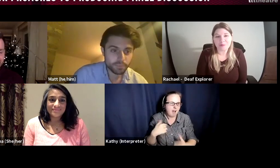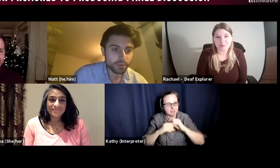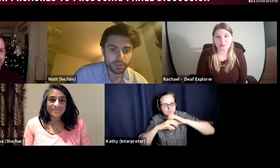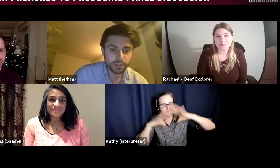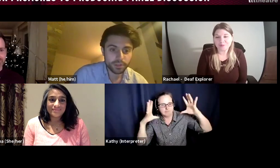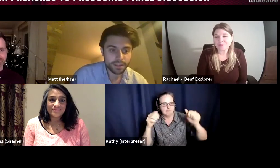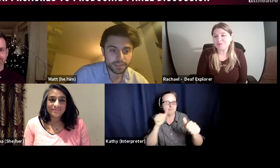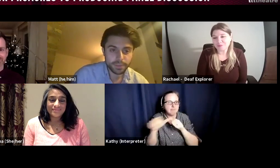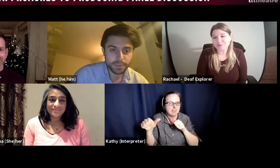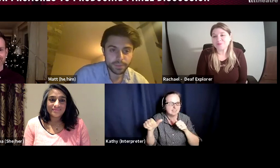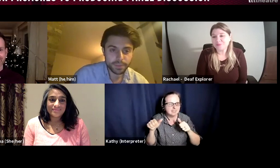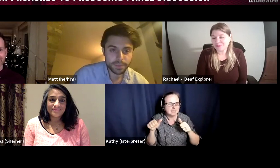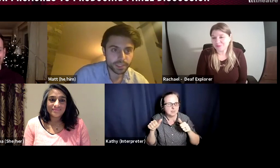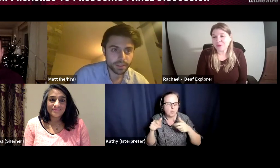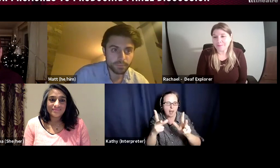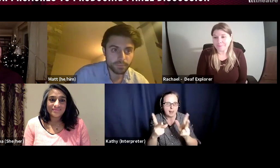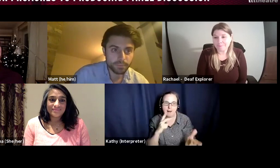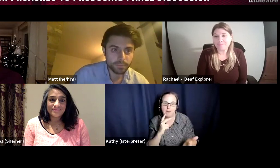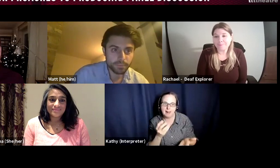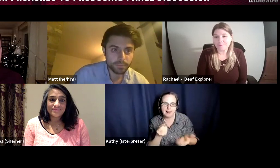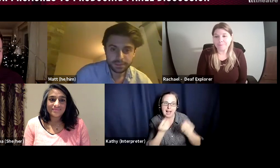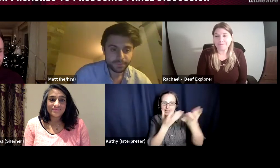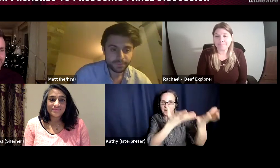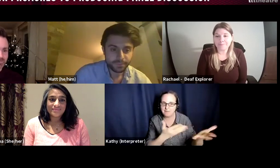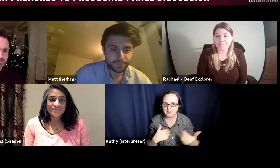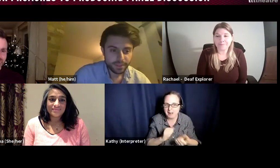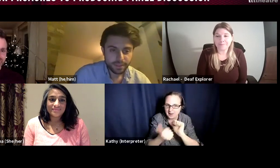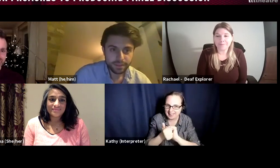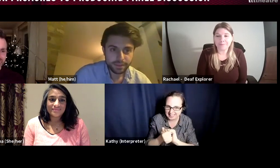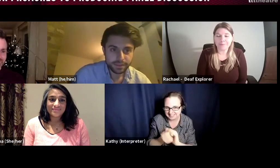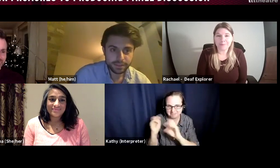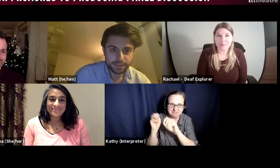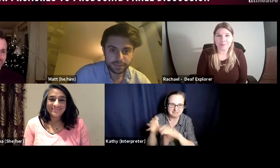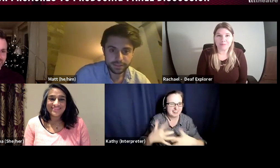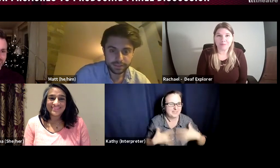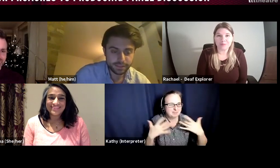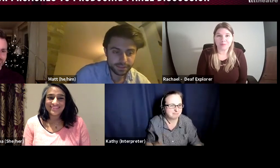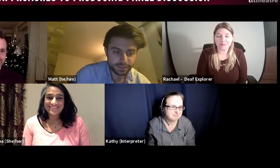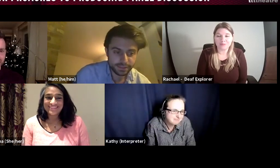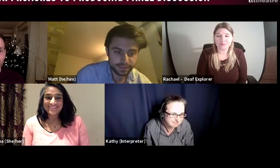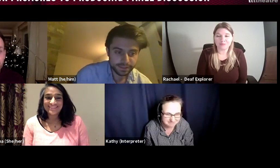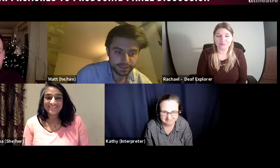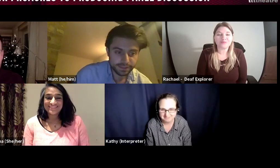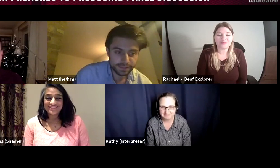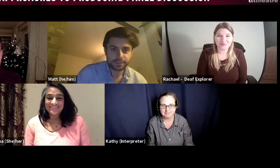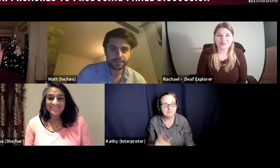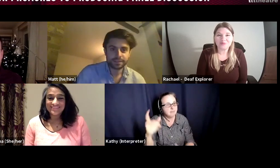but I'll let others speak more wisely than me. ALEX: Rachael? Would you like to come in next?